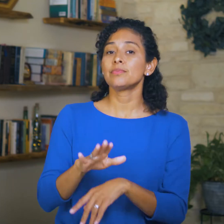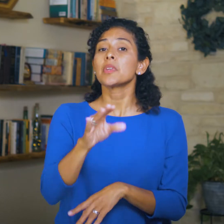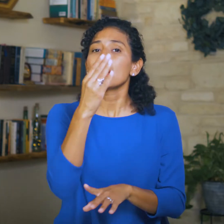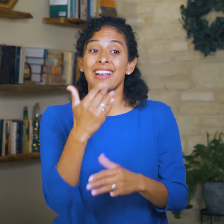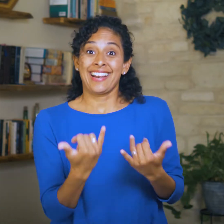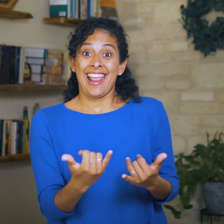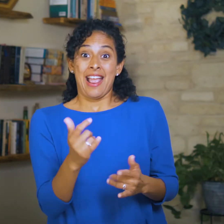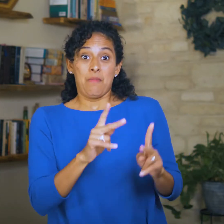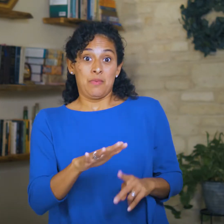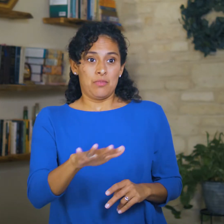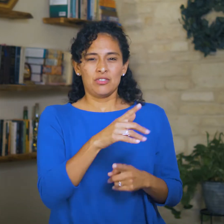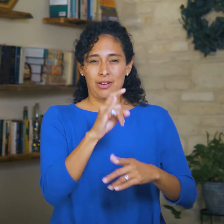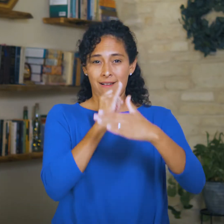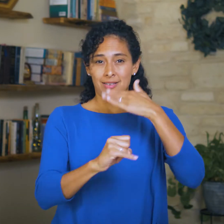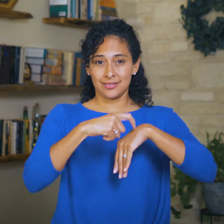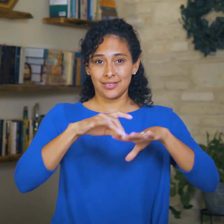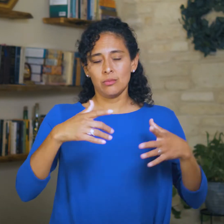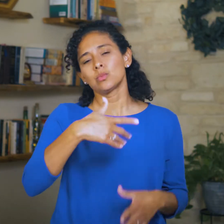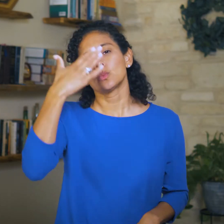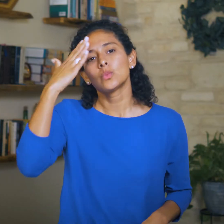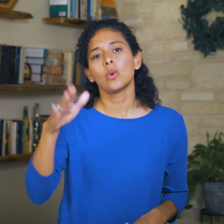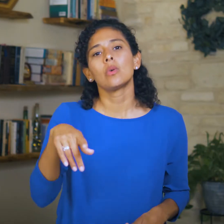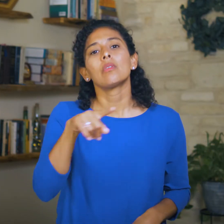Of course, the people in Isaiah’s day don’t know this—